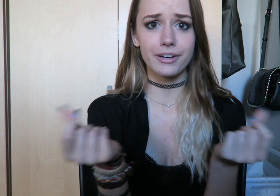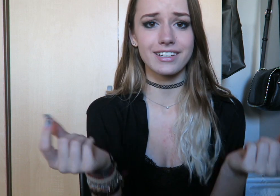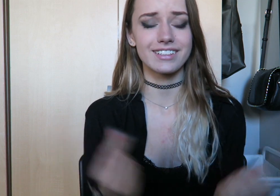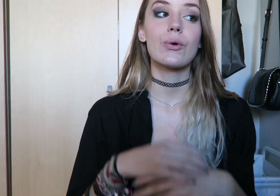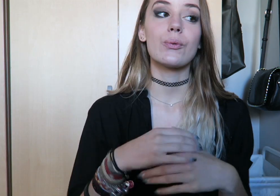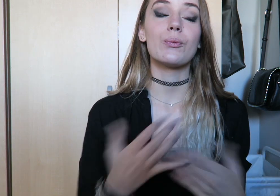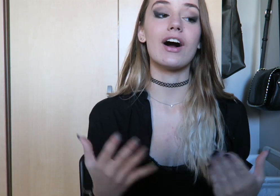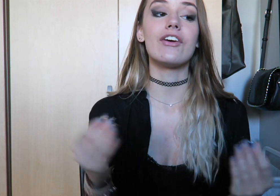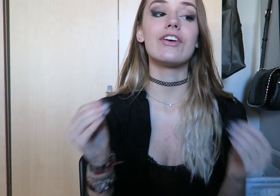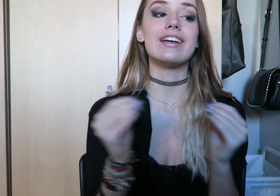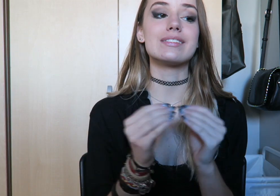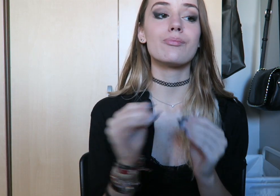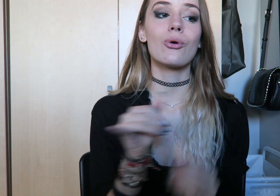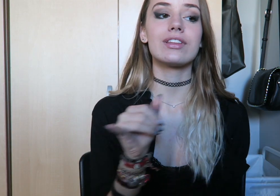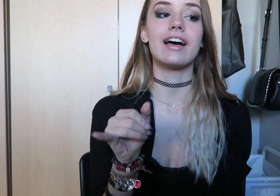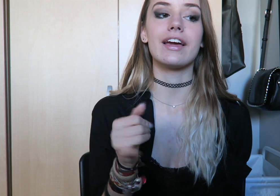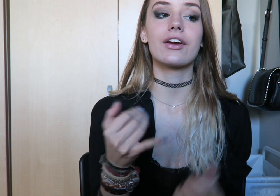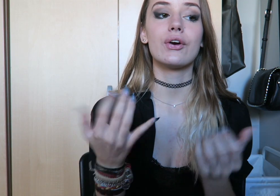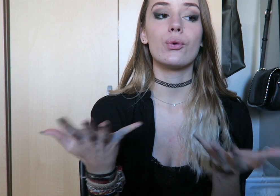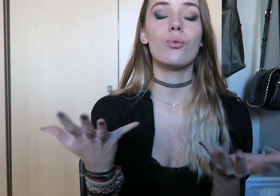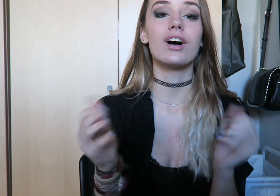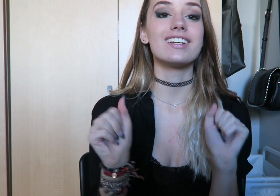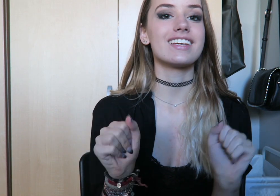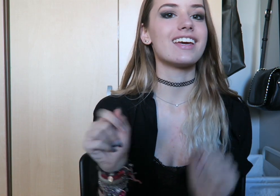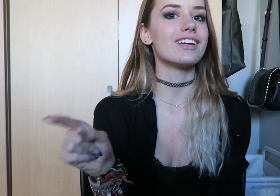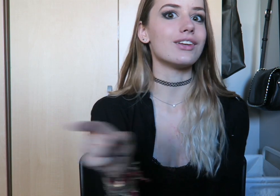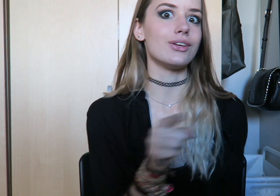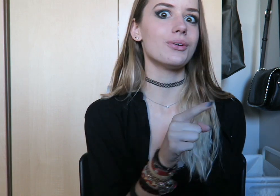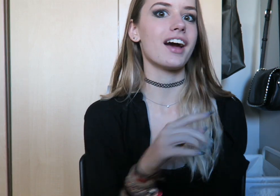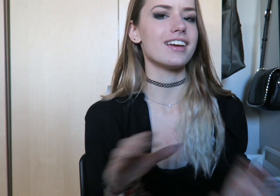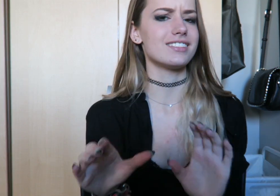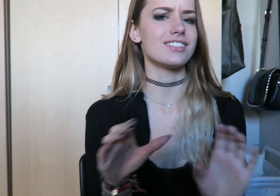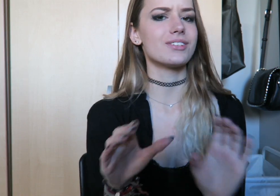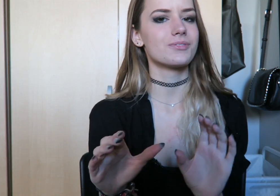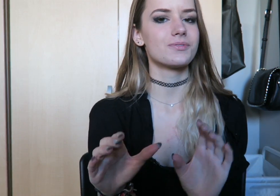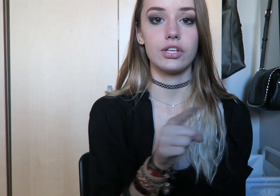So what do I do? Well it's more like what can you guys do?